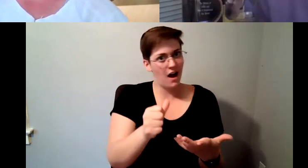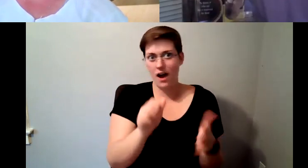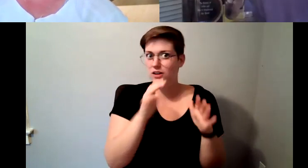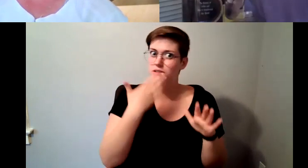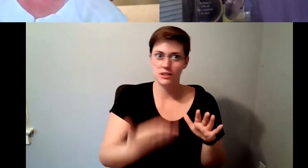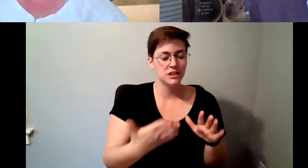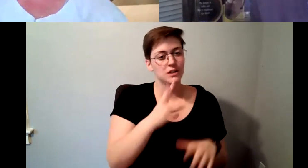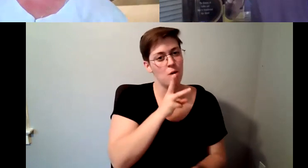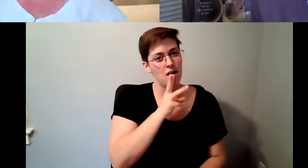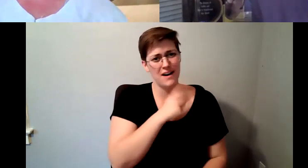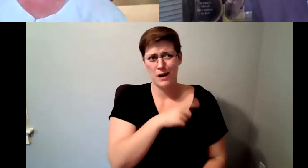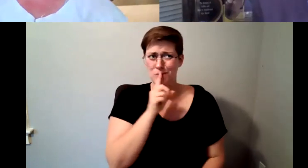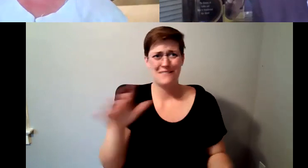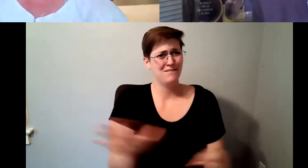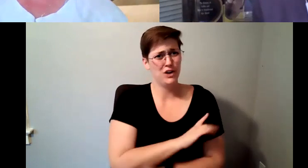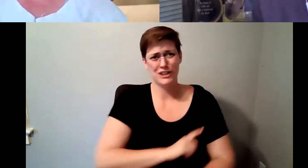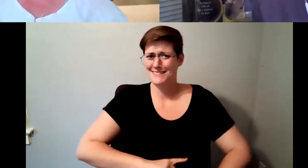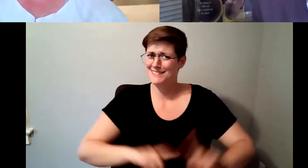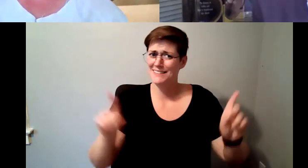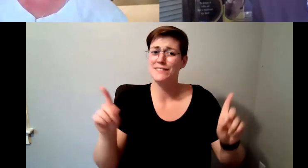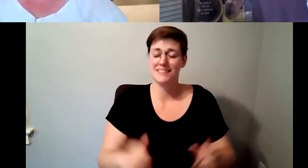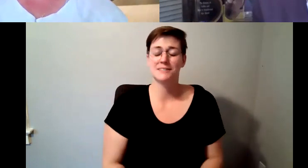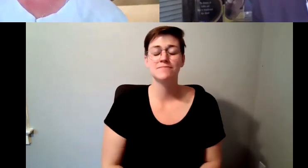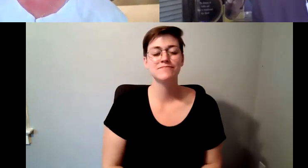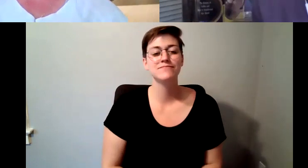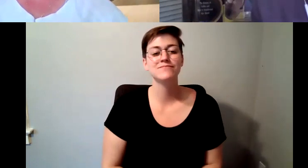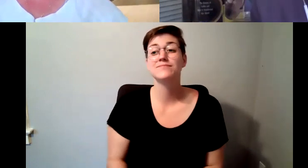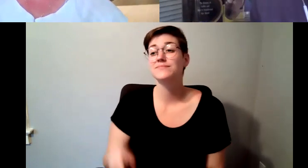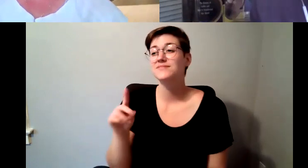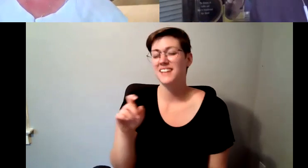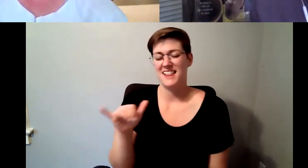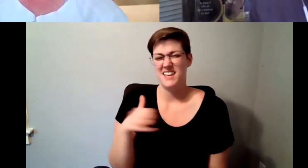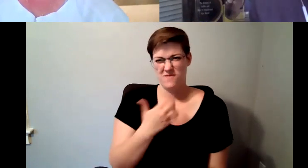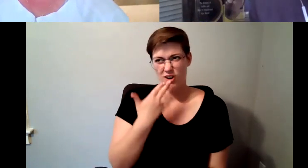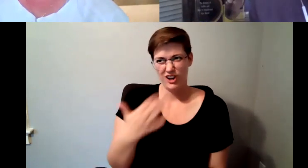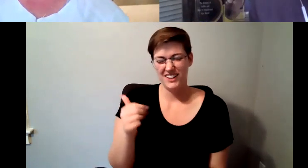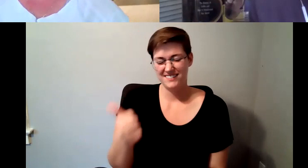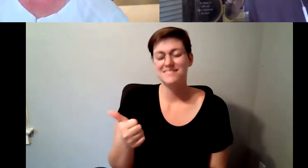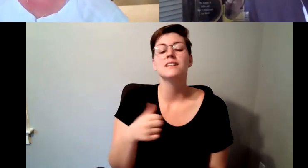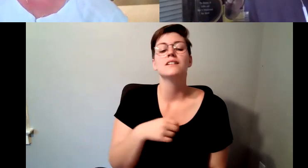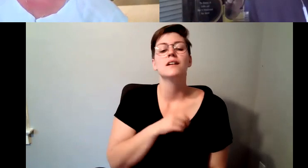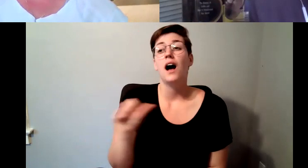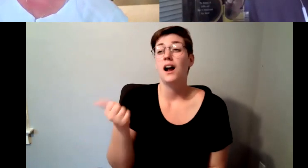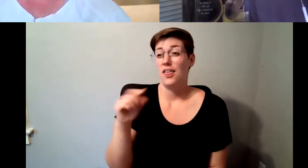Kelly Redder: right into now and here's another one has the as the way caffeine content is